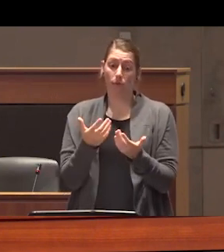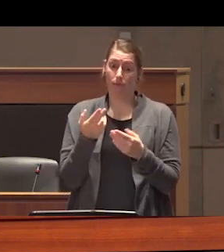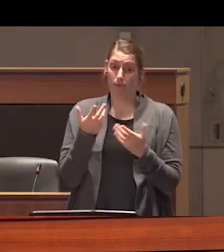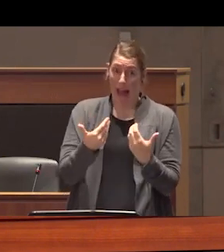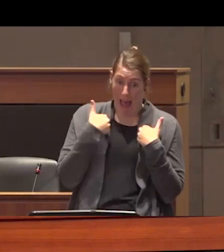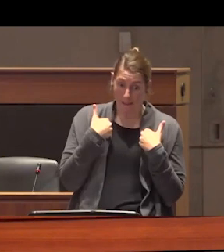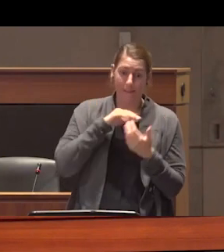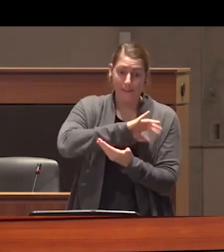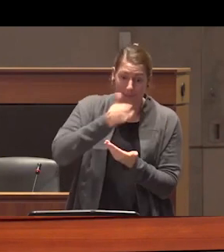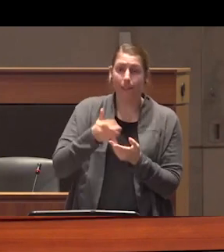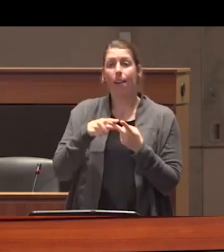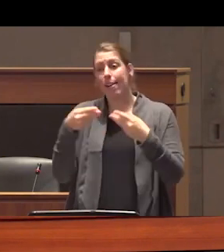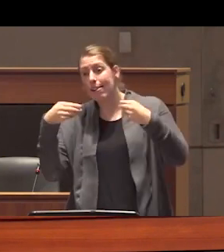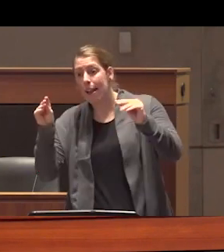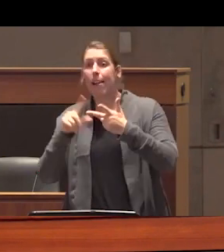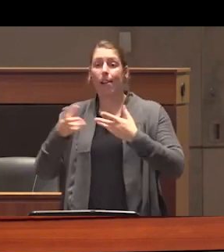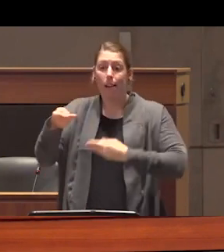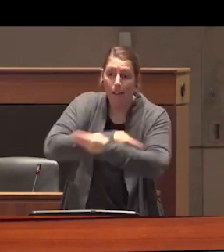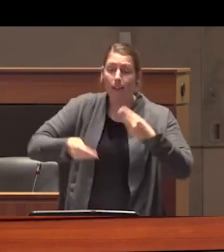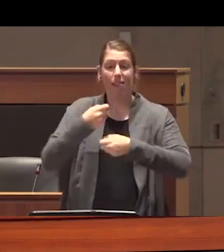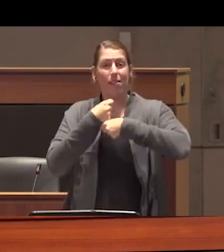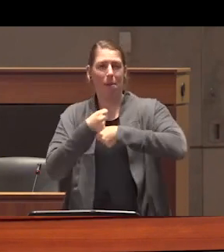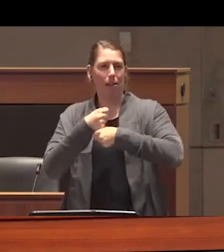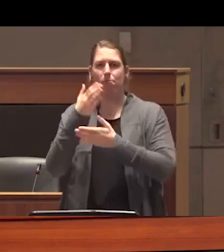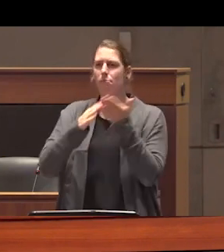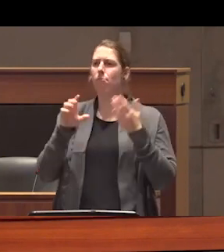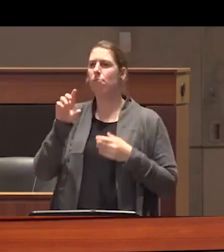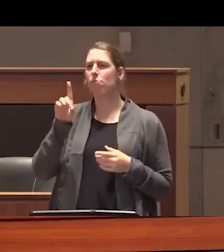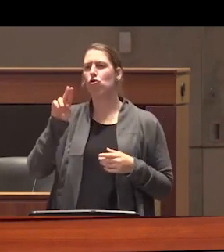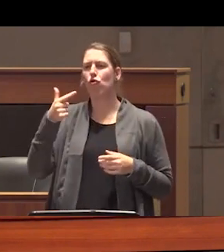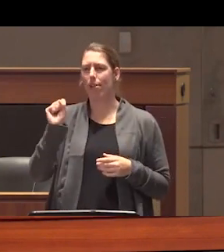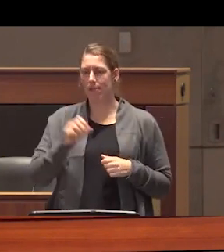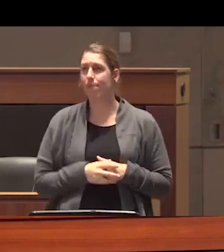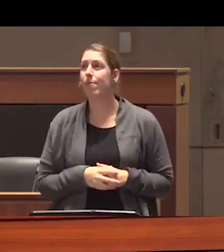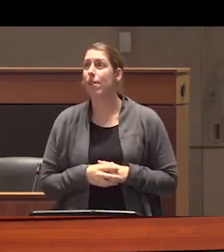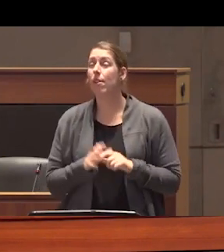distribution movement and manufacturing of certain substances Canada's Federal regime